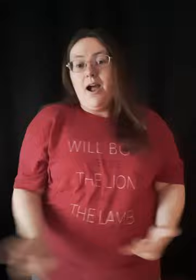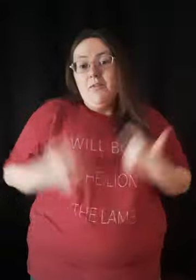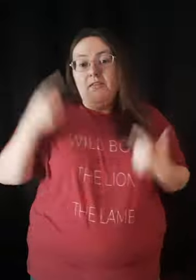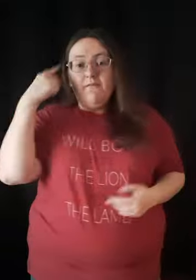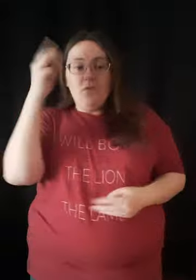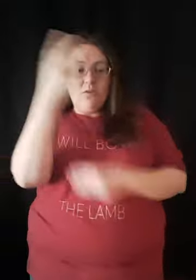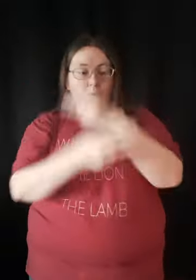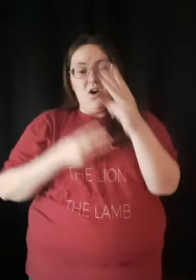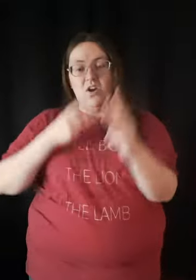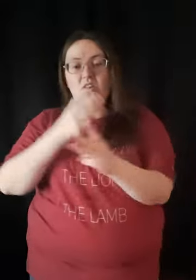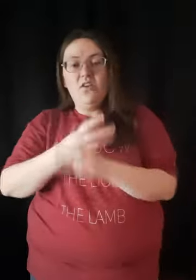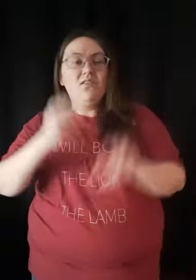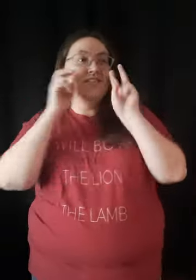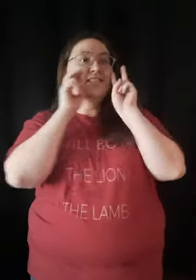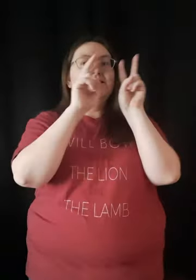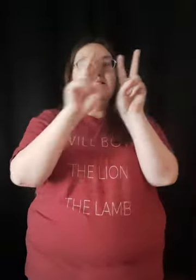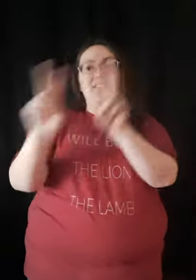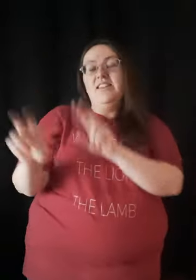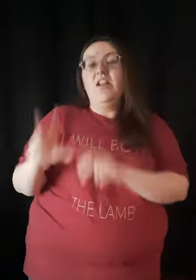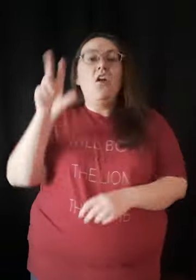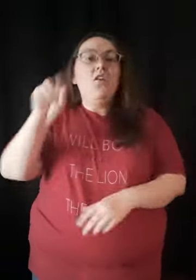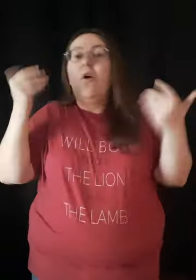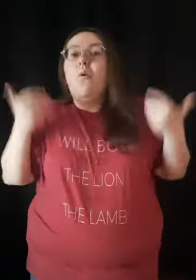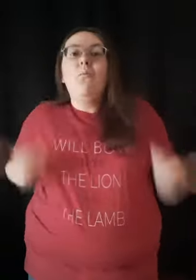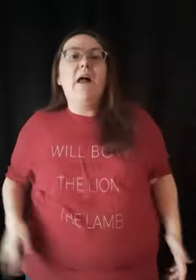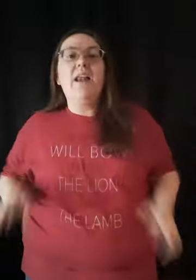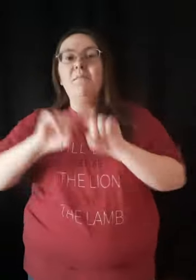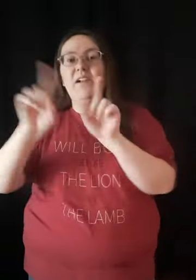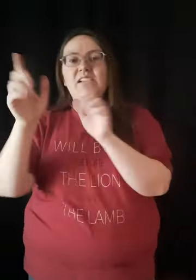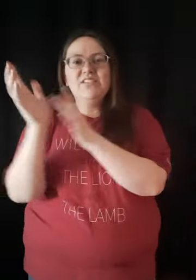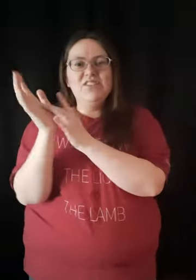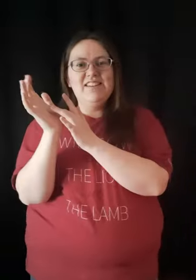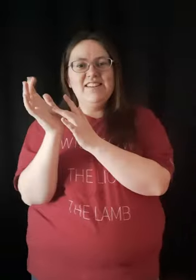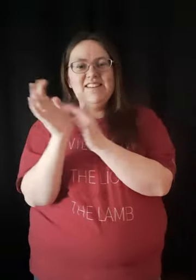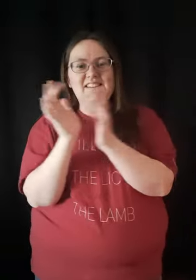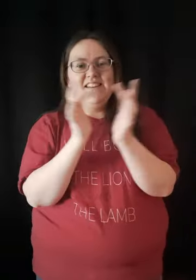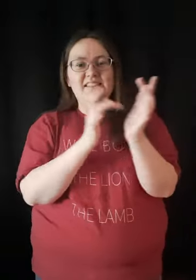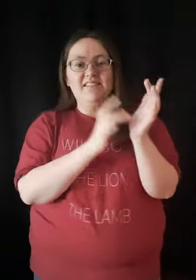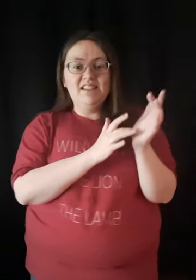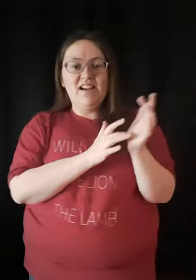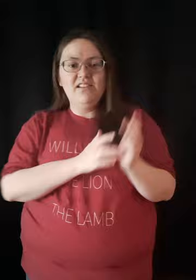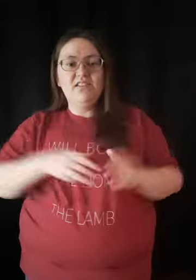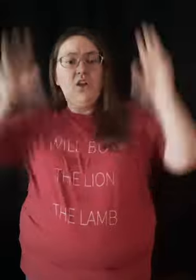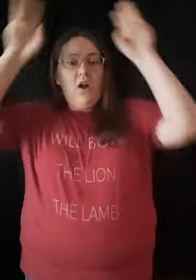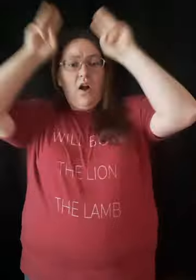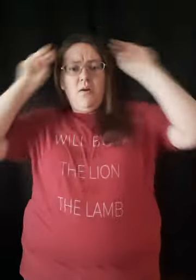I'm living for the world to see Nobody but Jesus